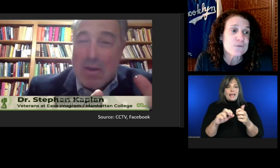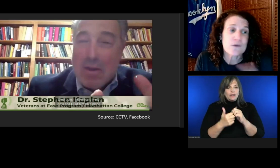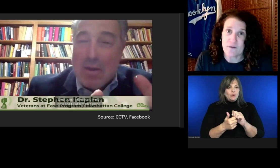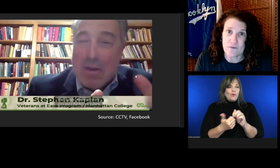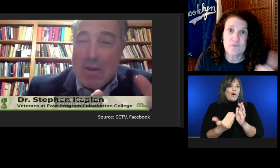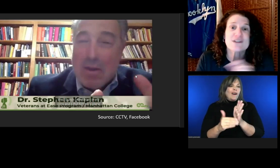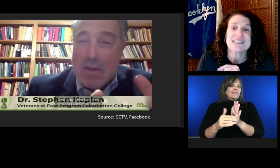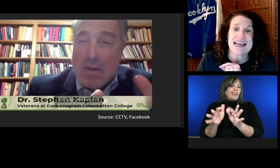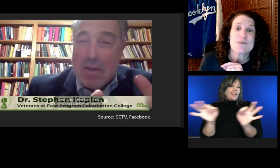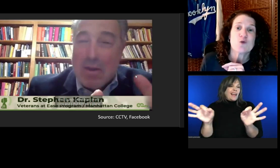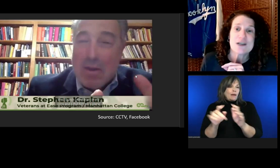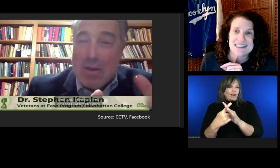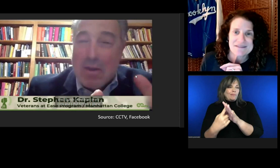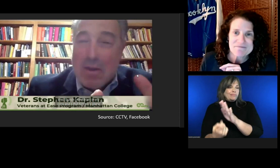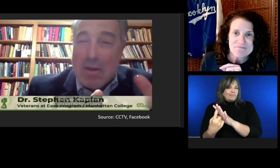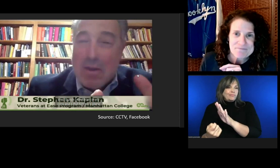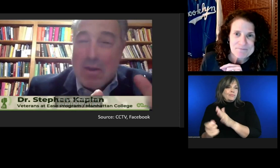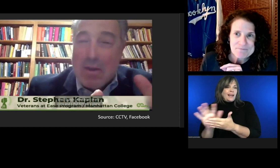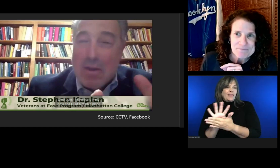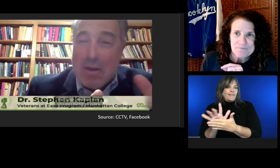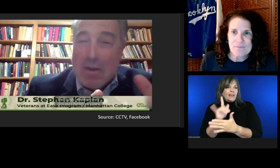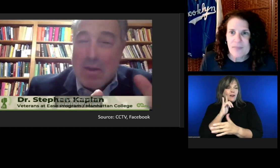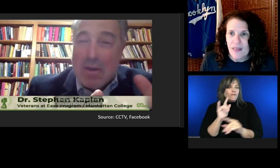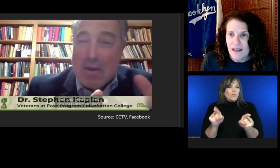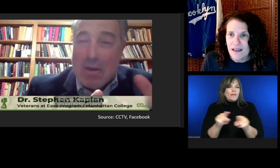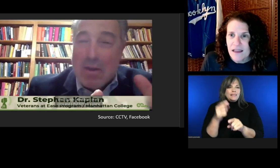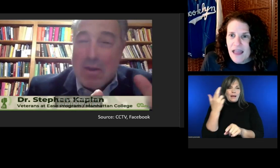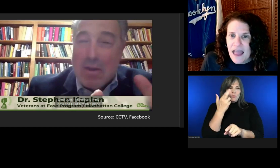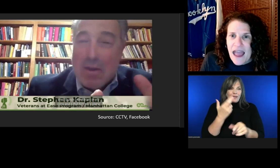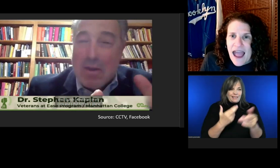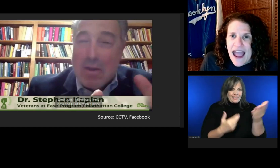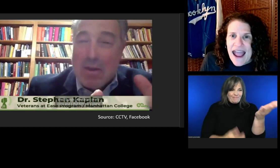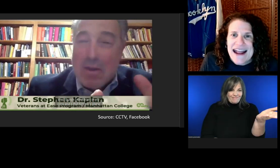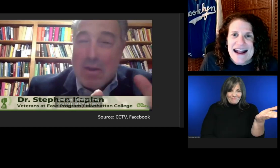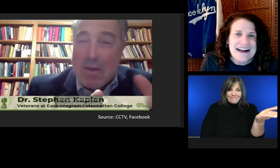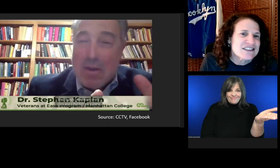For the same reason.